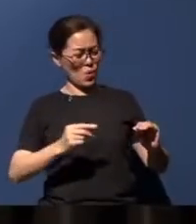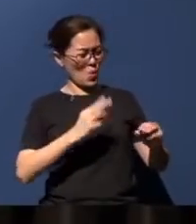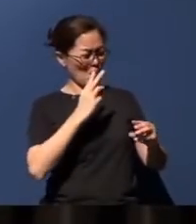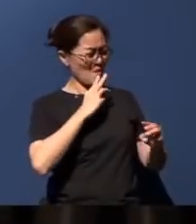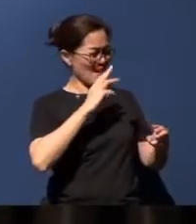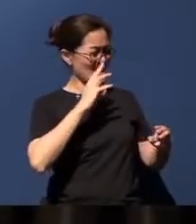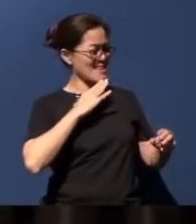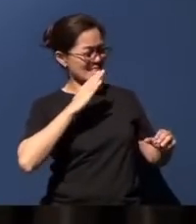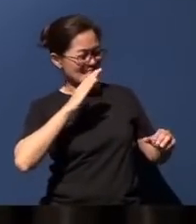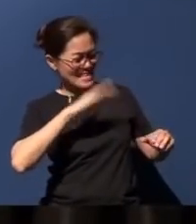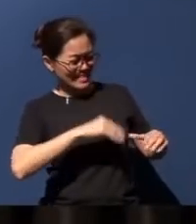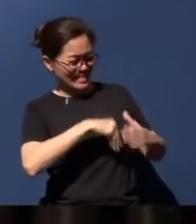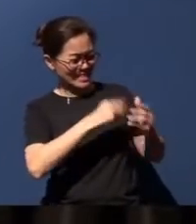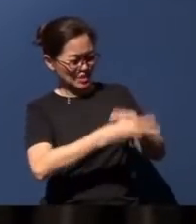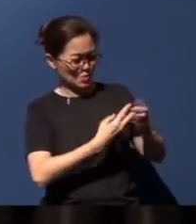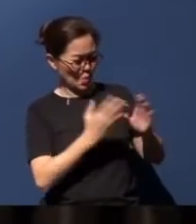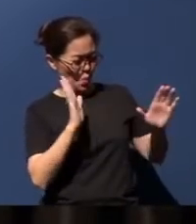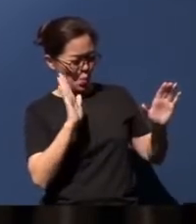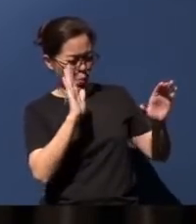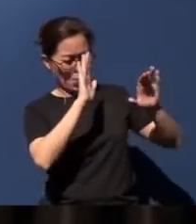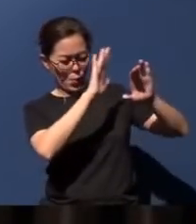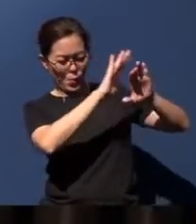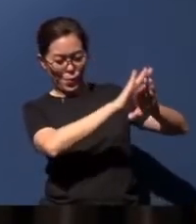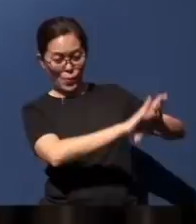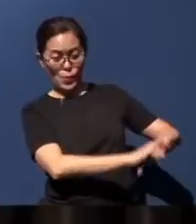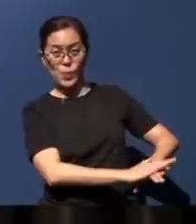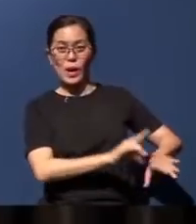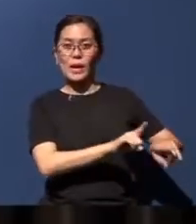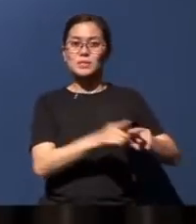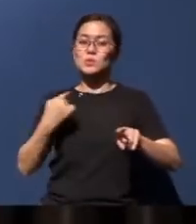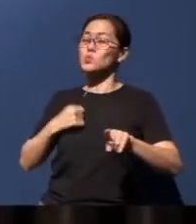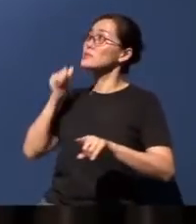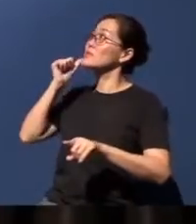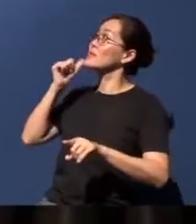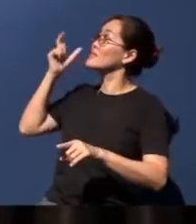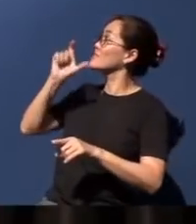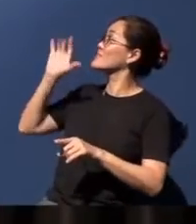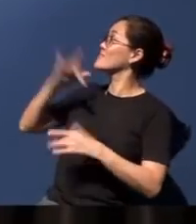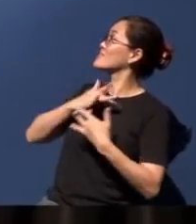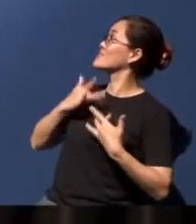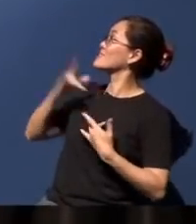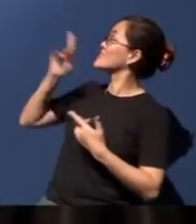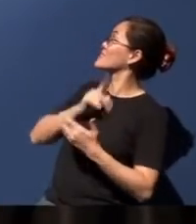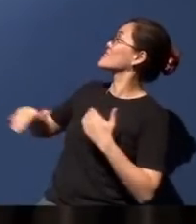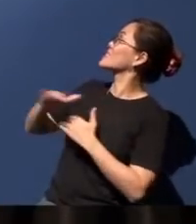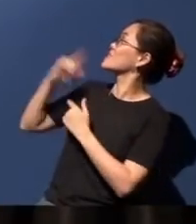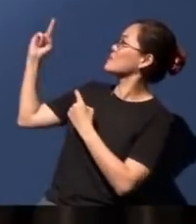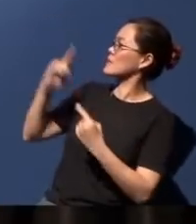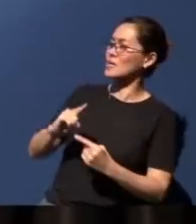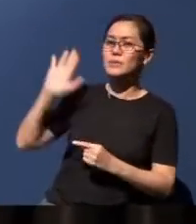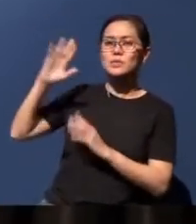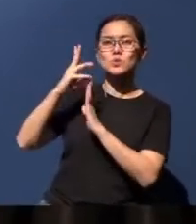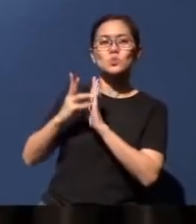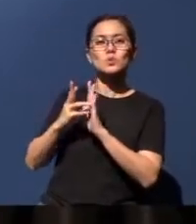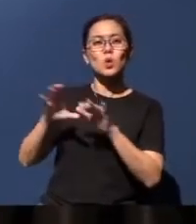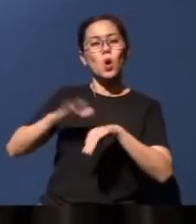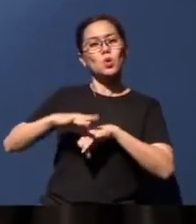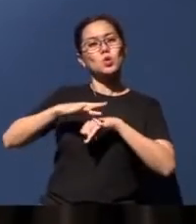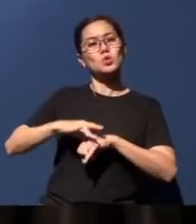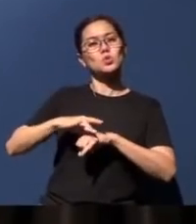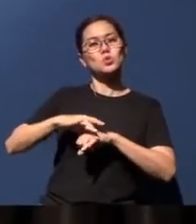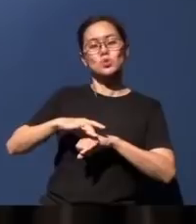as we seek His heart daily. May His Kingdom come. May His will be done on earth as it is